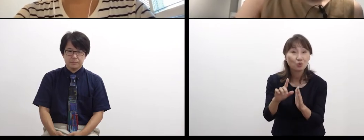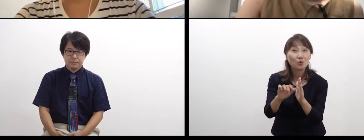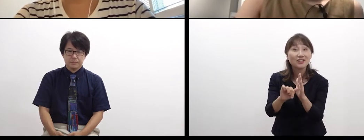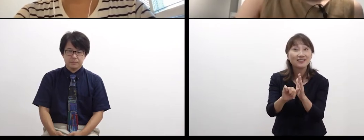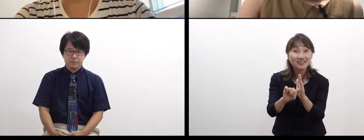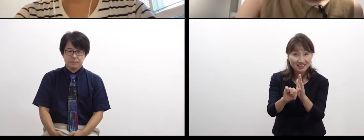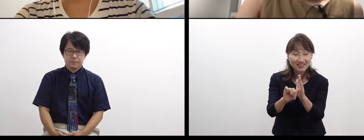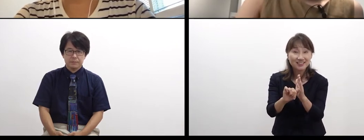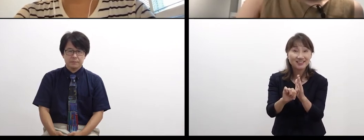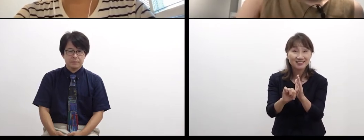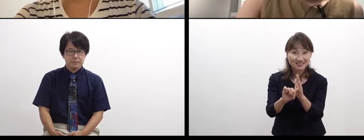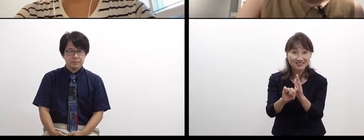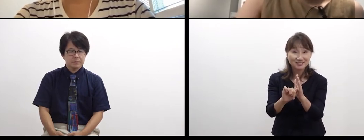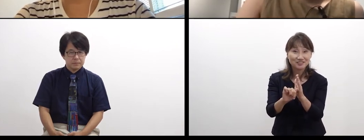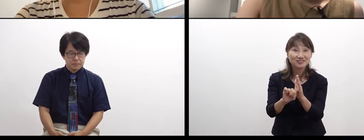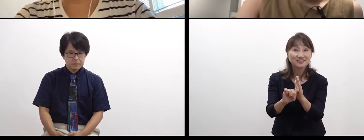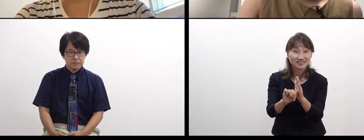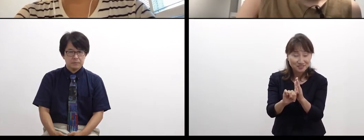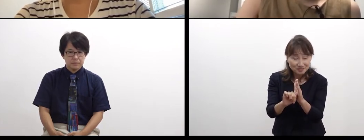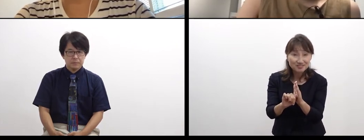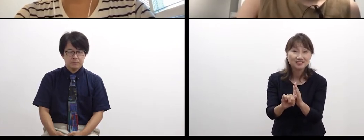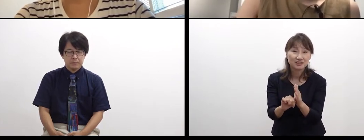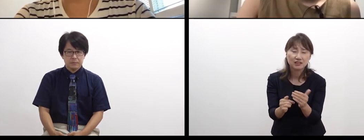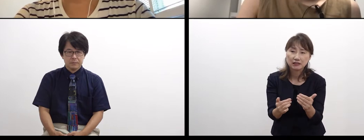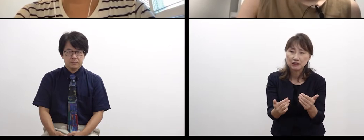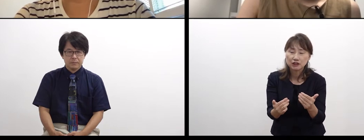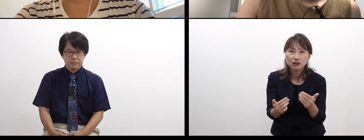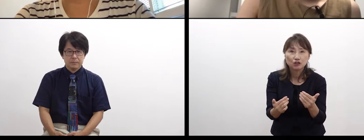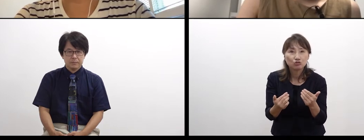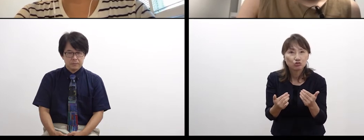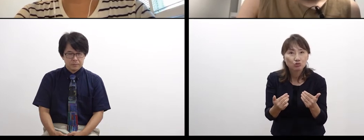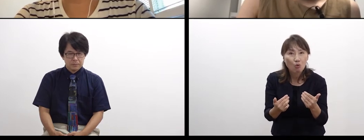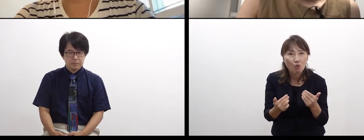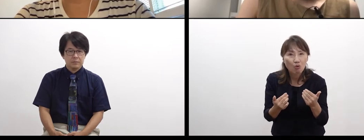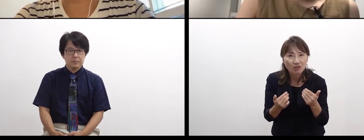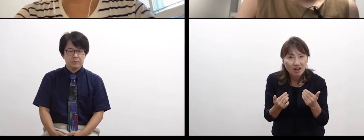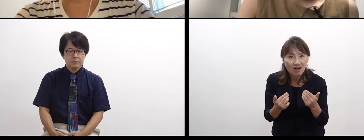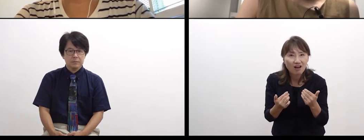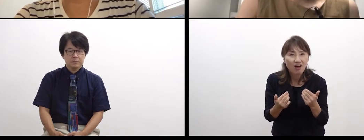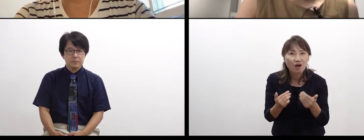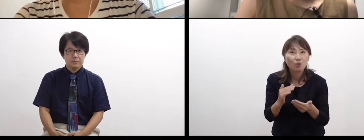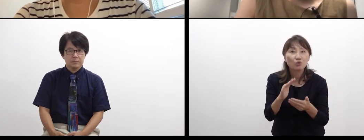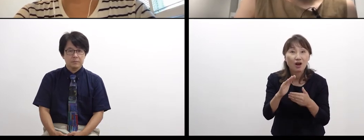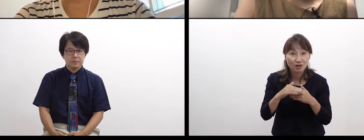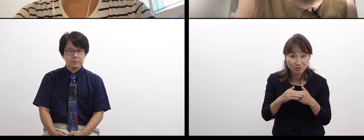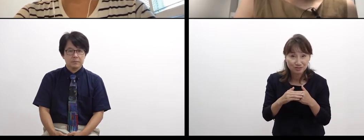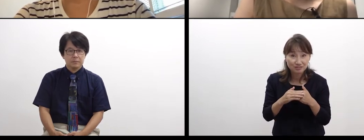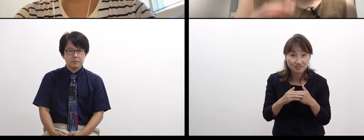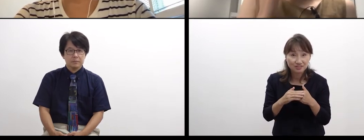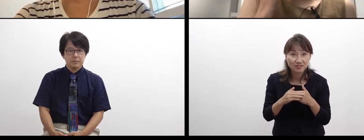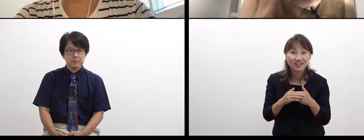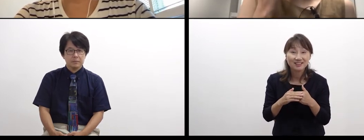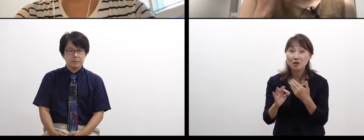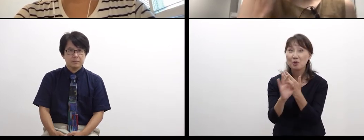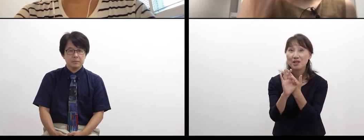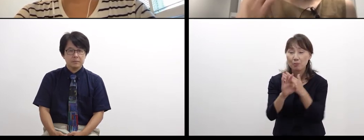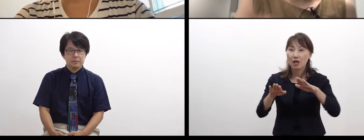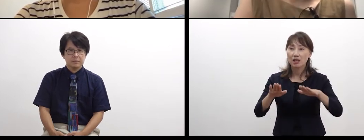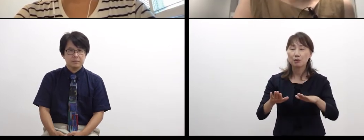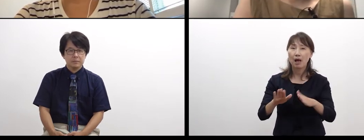it’s getting necessary. When we say “I just found a beautiful flower”,